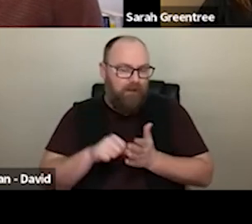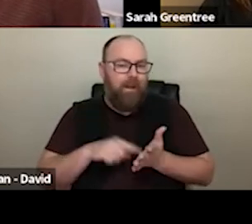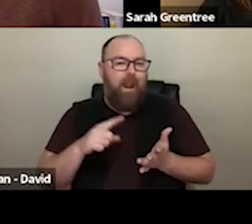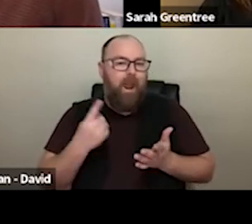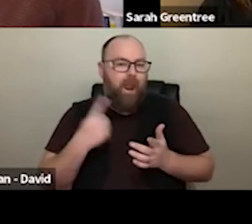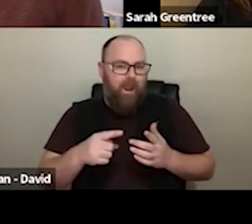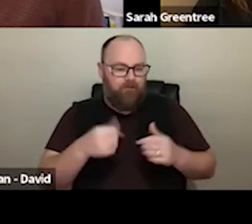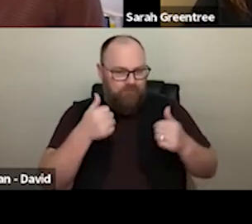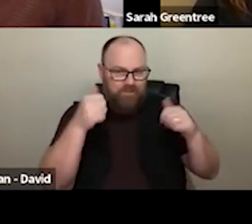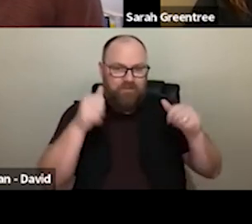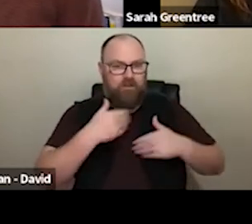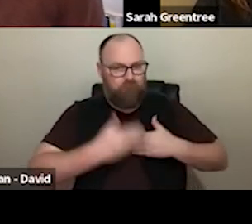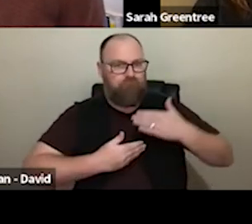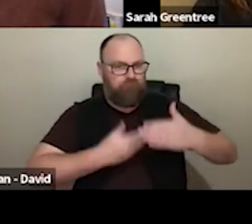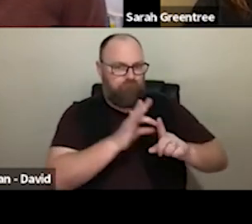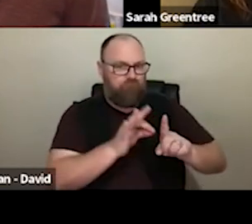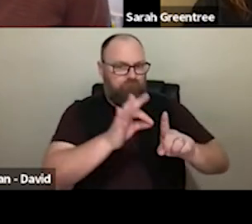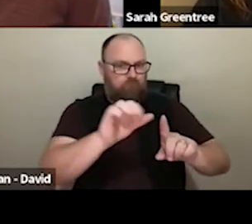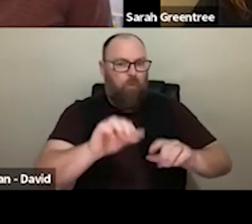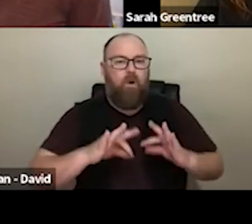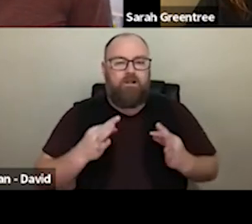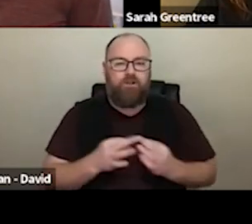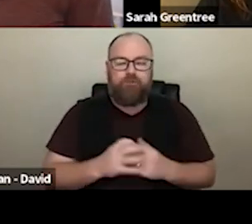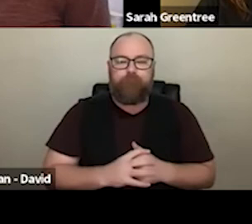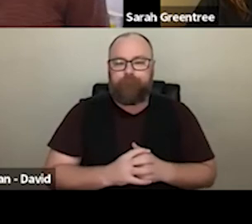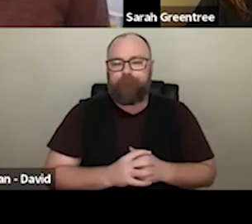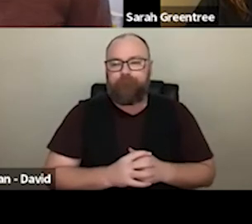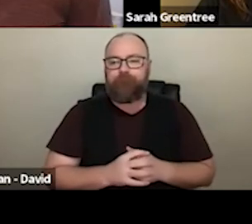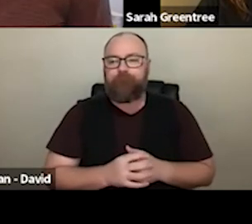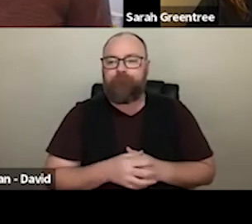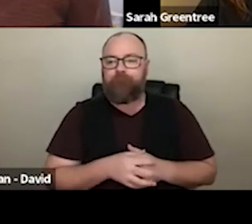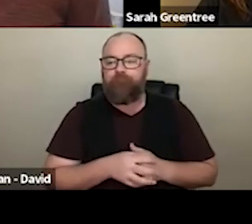successfully moving forward and progressing